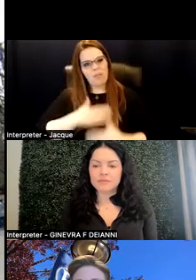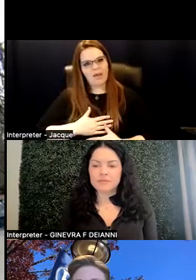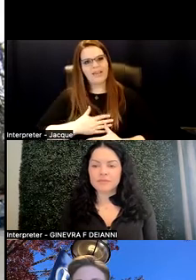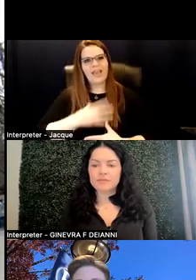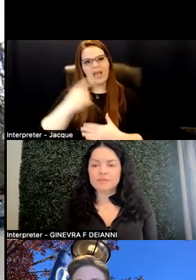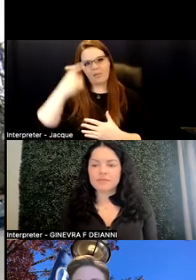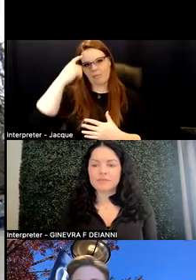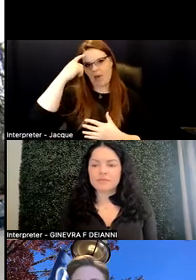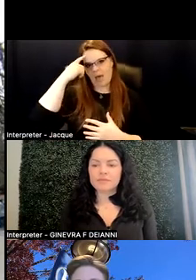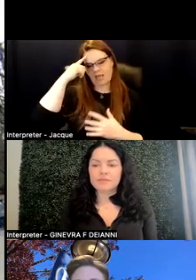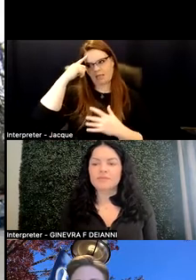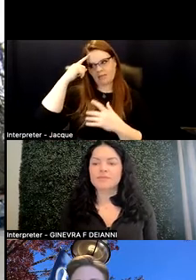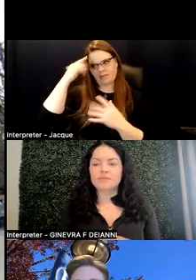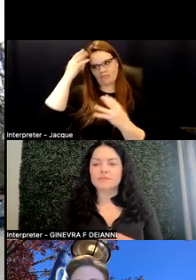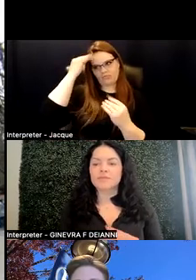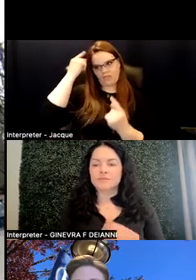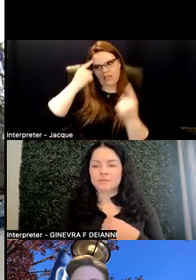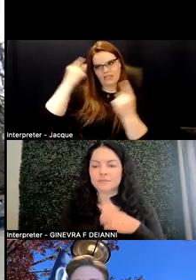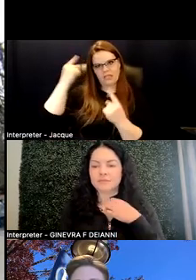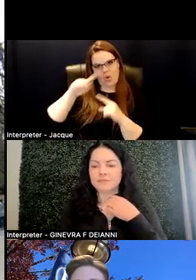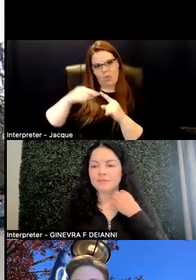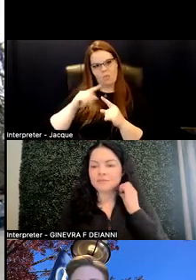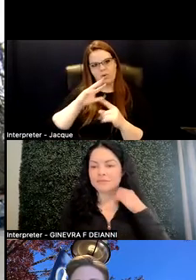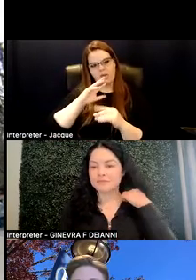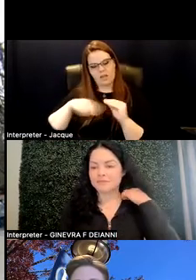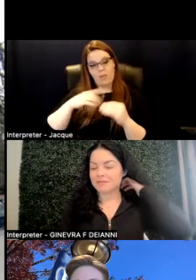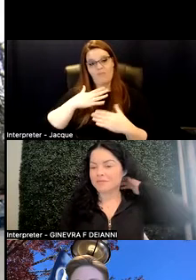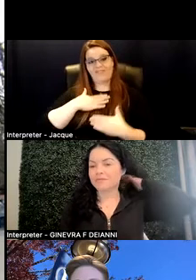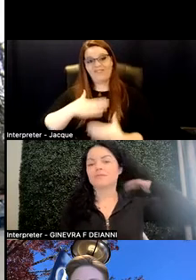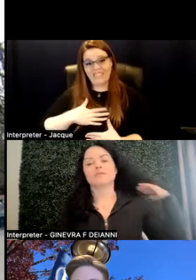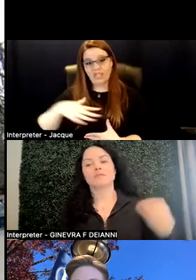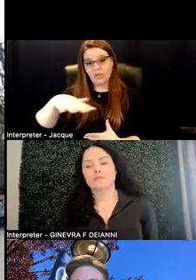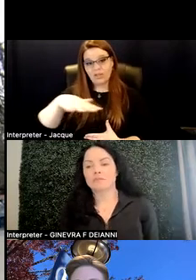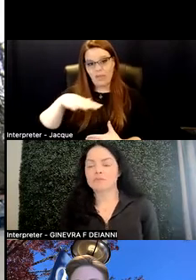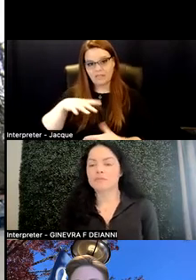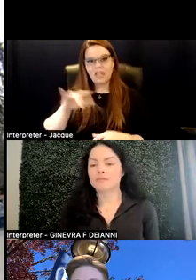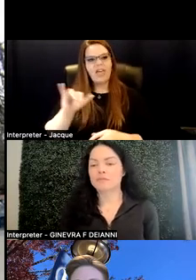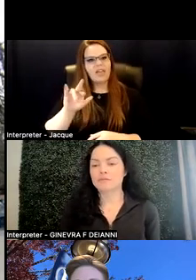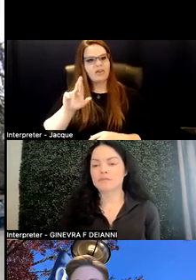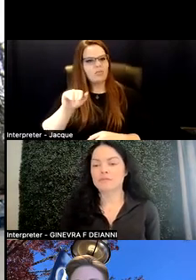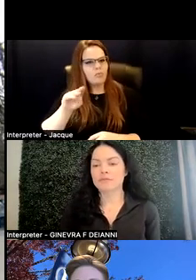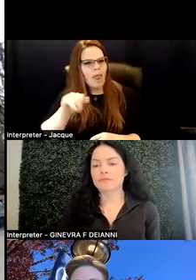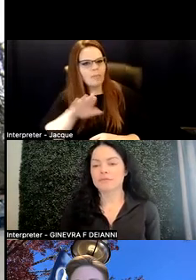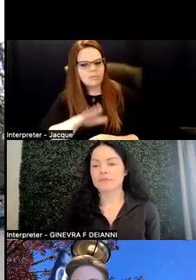So when we're talking about physical space that's ramps, et cetera.